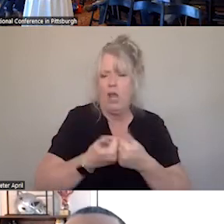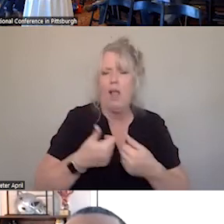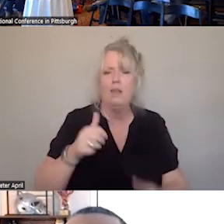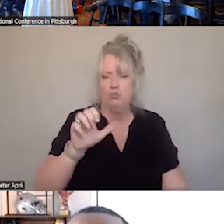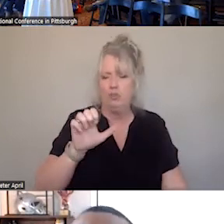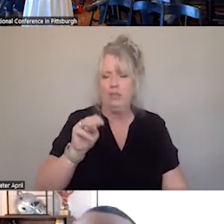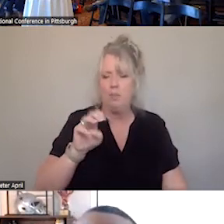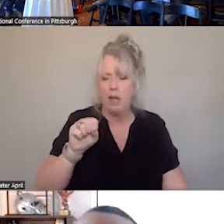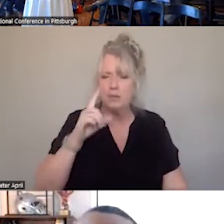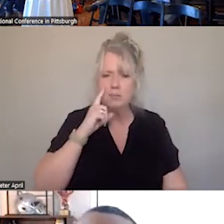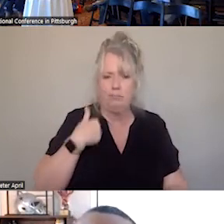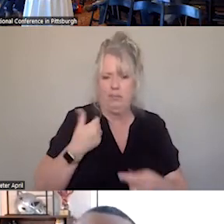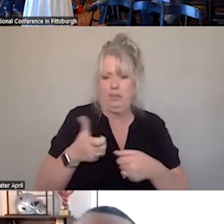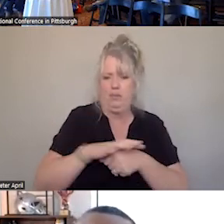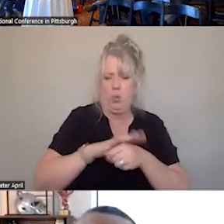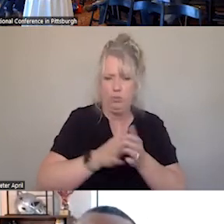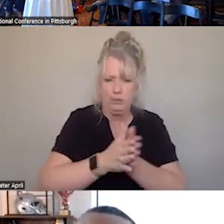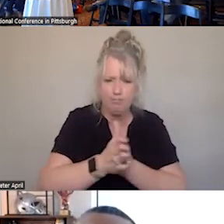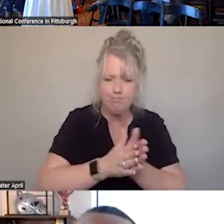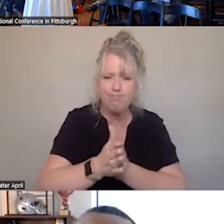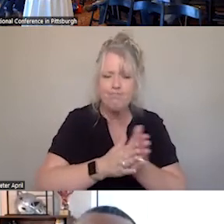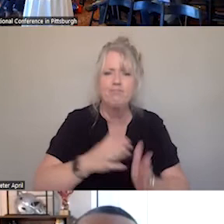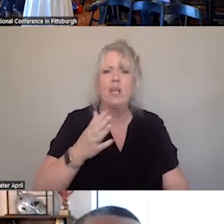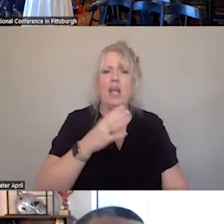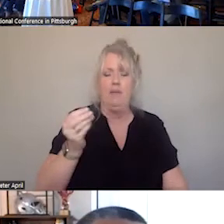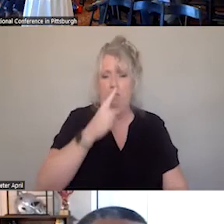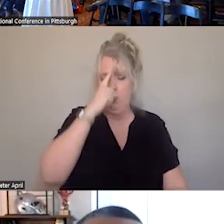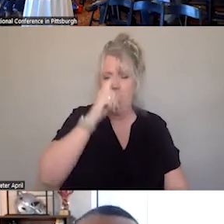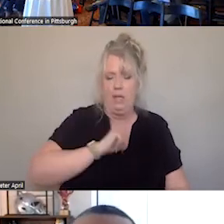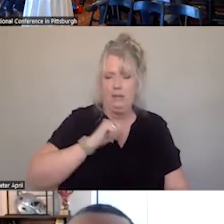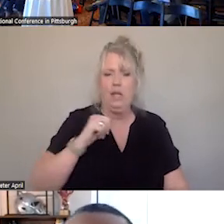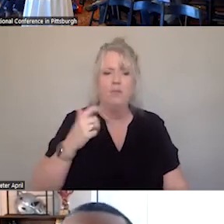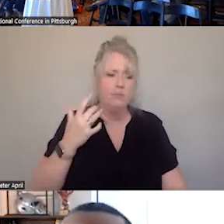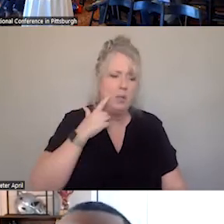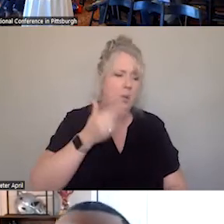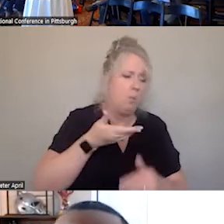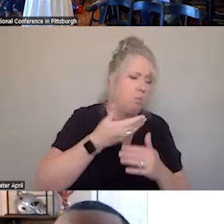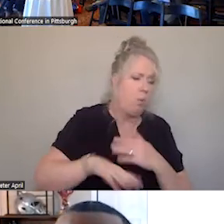SO LOCALLY DRIVEN. AND, YOU KNOW, FOR ME HAVING BEEN BORN AND RAISED IN A VERY RURAL